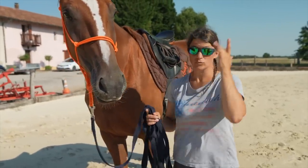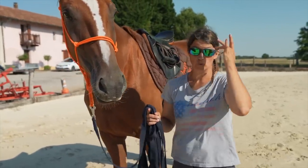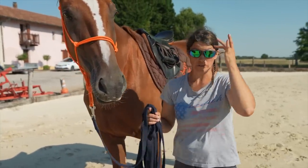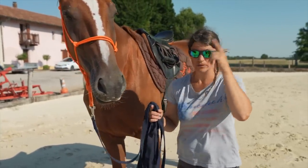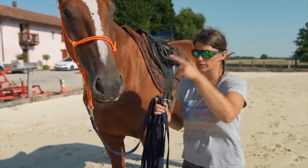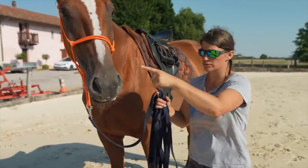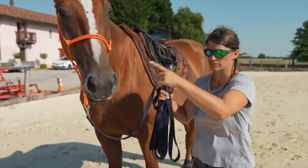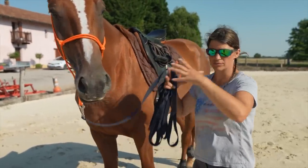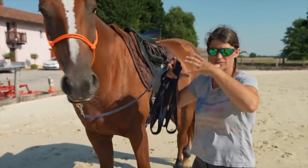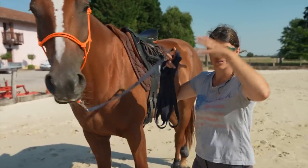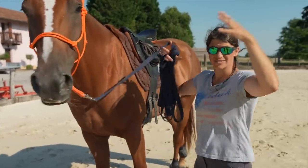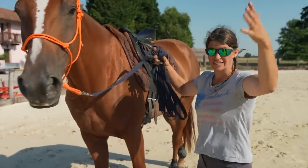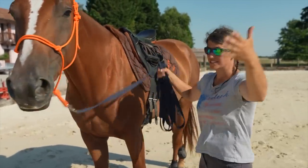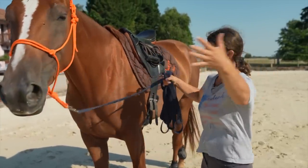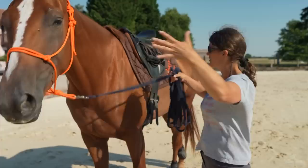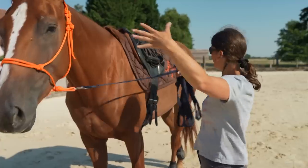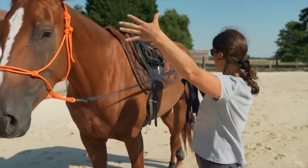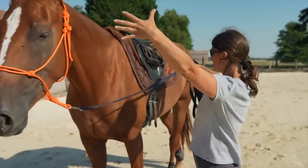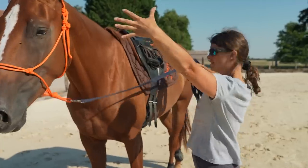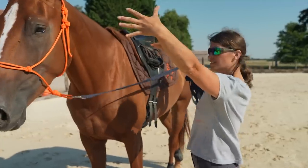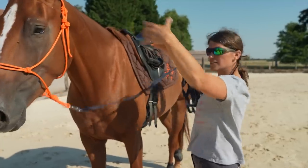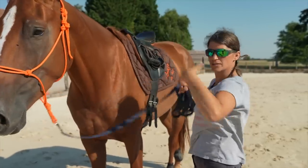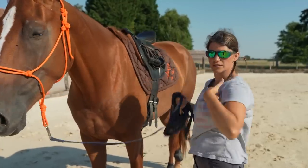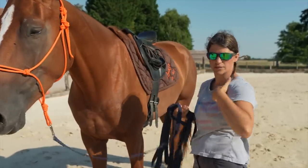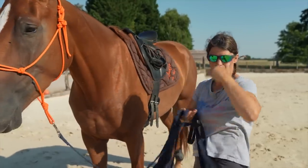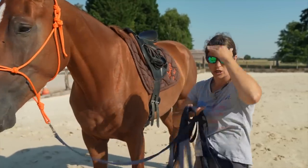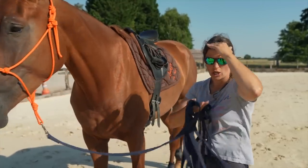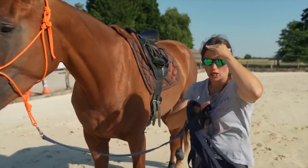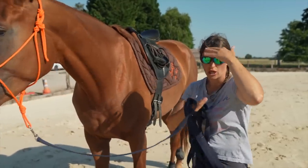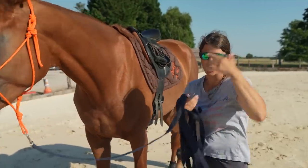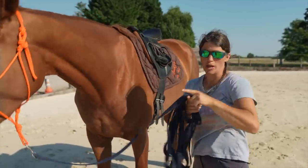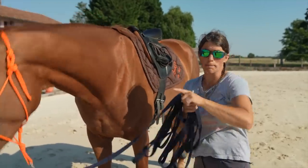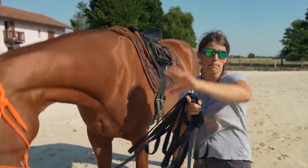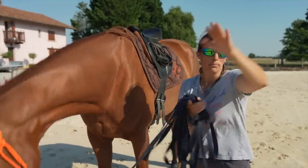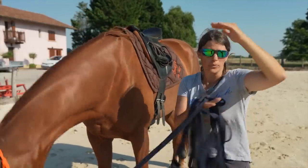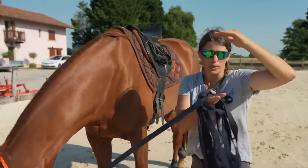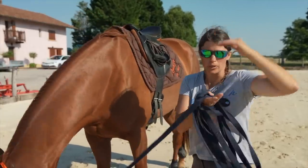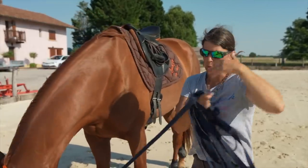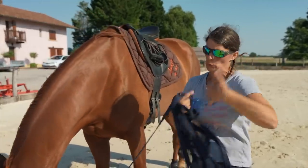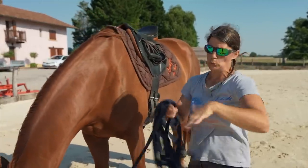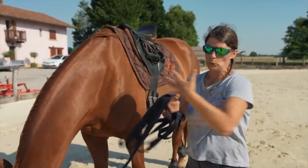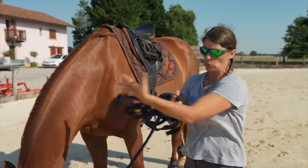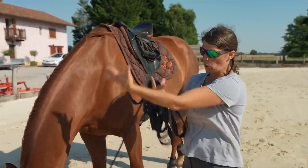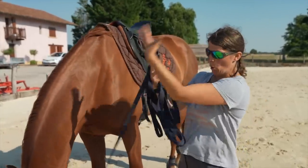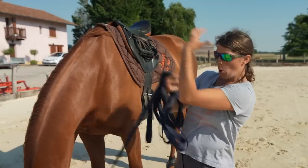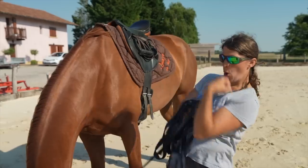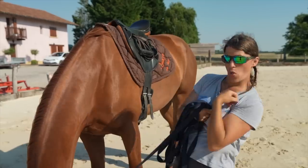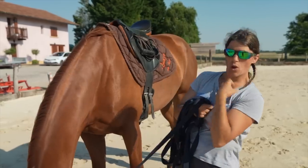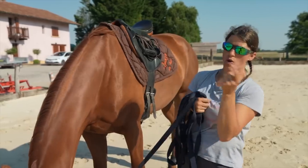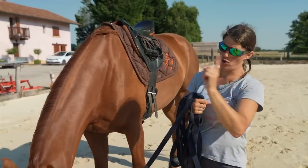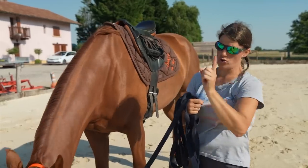She’s a big animal, and we humans are small. She can easily overtake me,